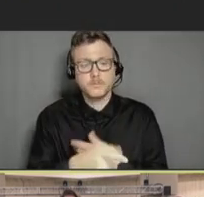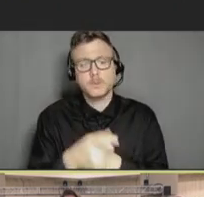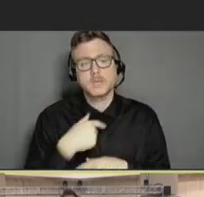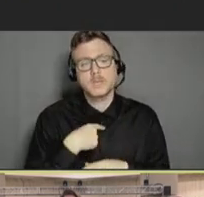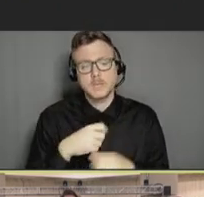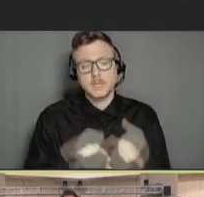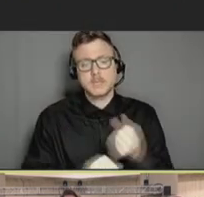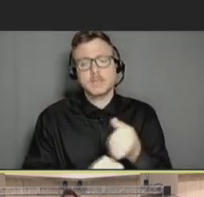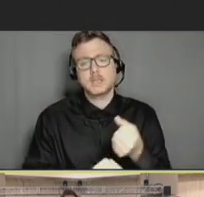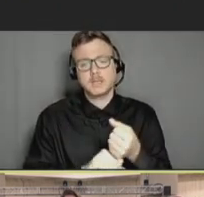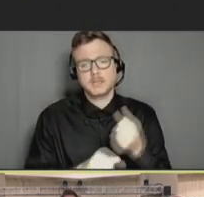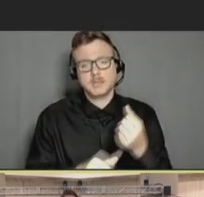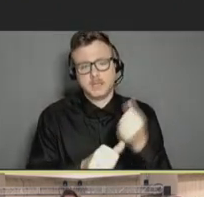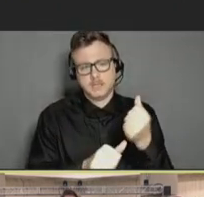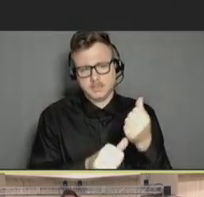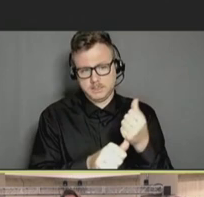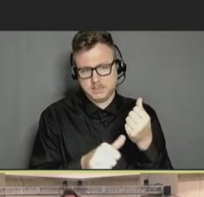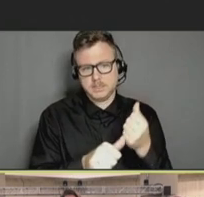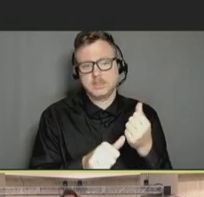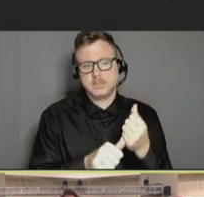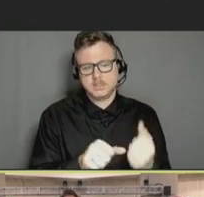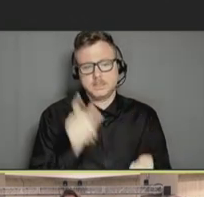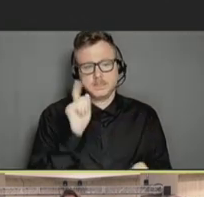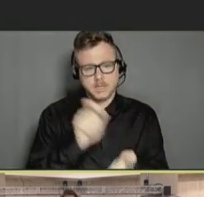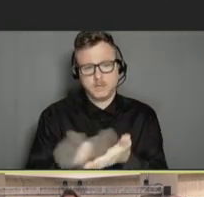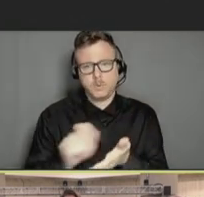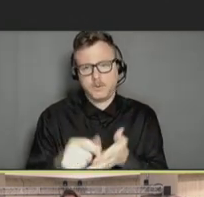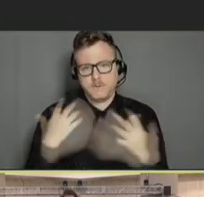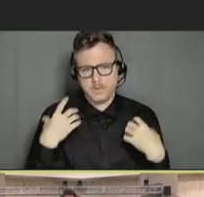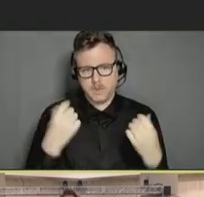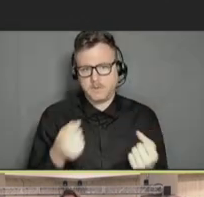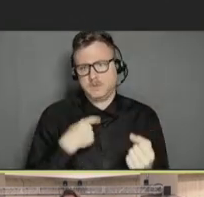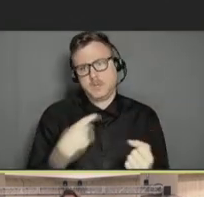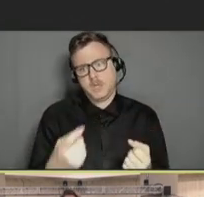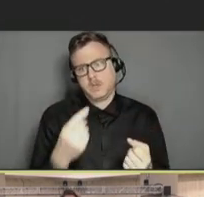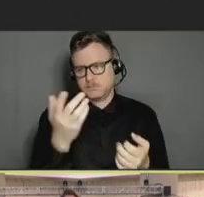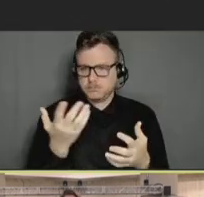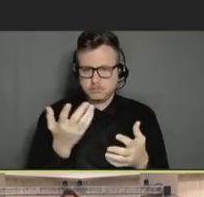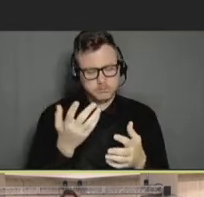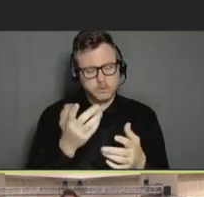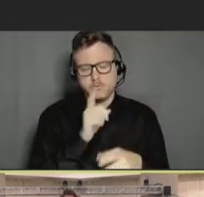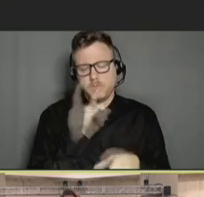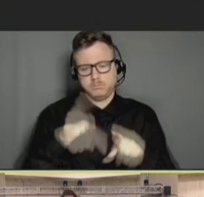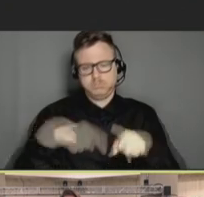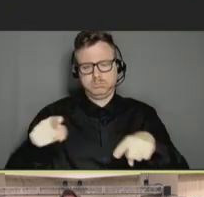for health at HHS, she has a very broad portfolio. She has played a leadership role in many immunization